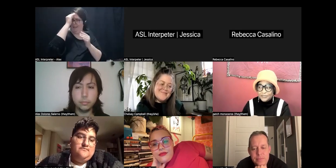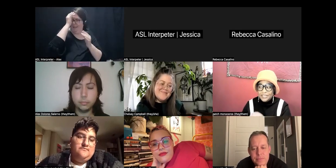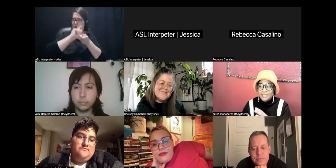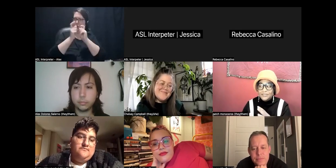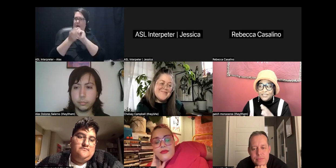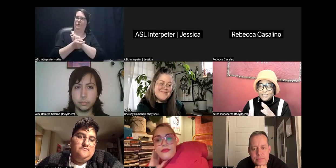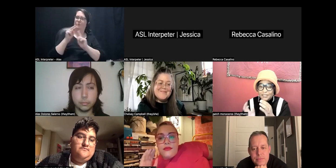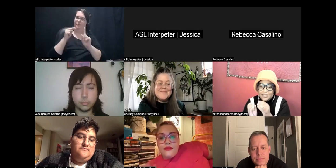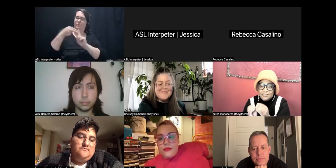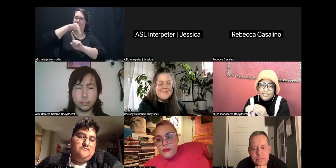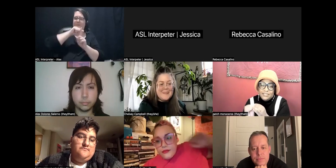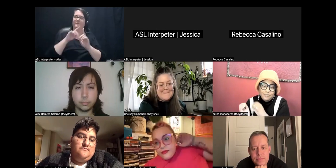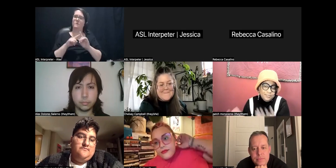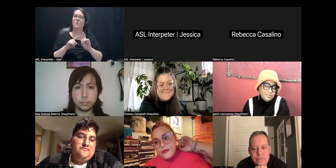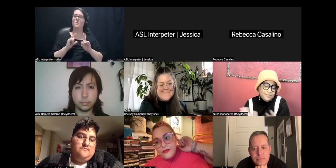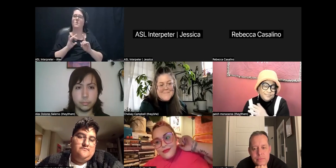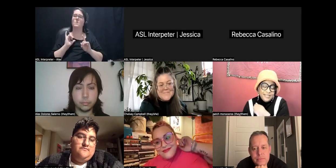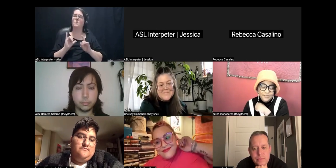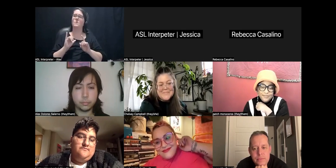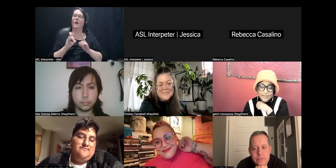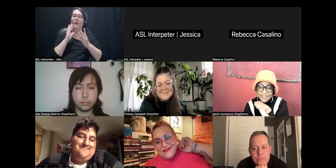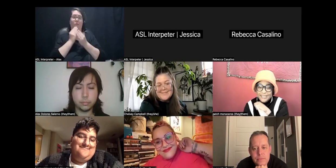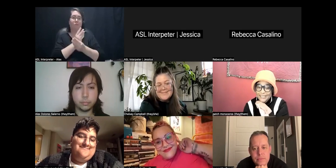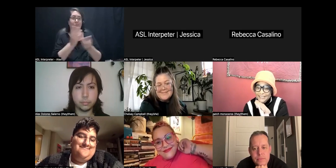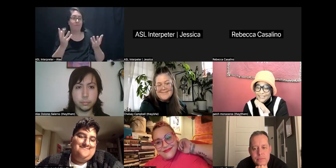and it feels really meaningful to share these little bits with people. So thank you for, thank you Sarah-Tai